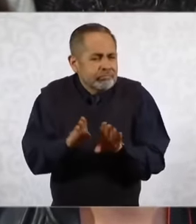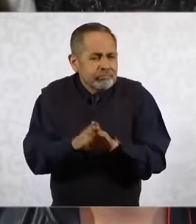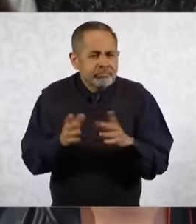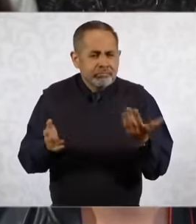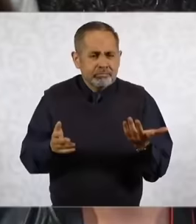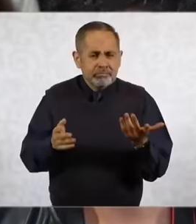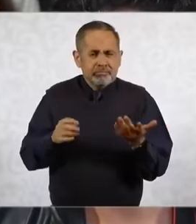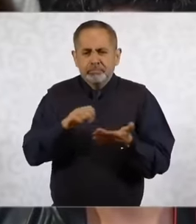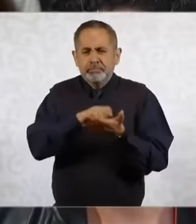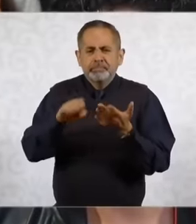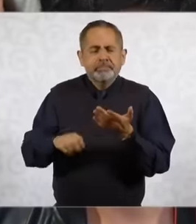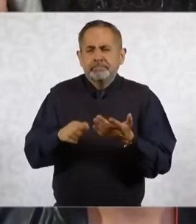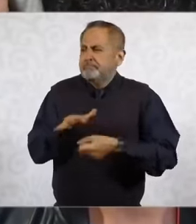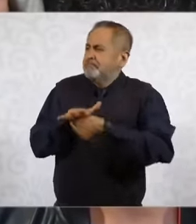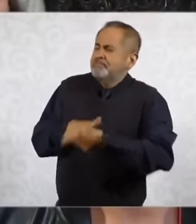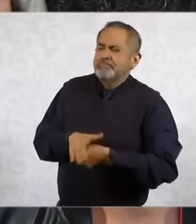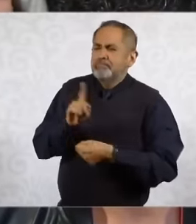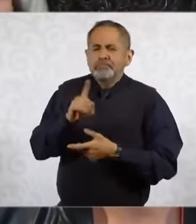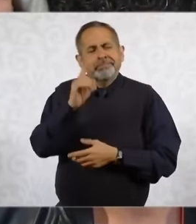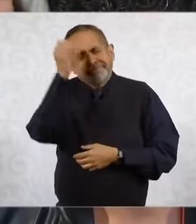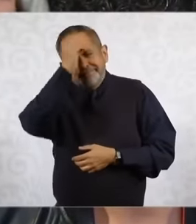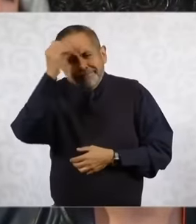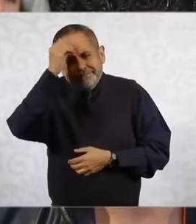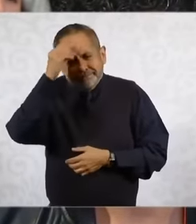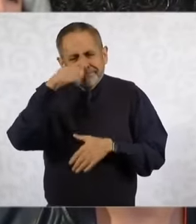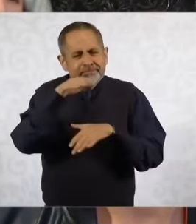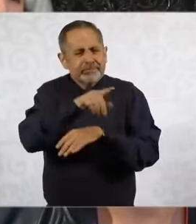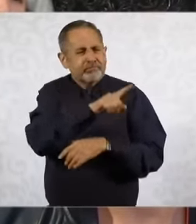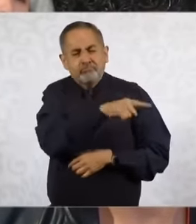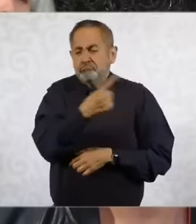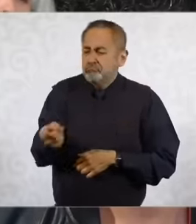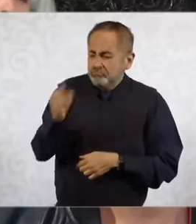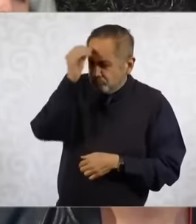Well, more than pressures opinions around the reform of the judiciary but also